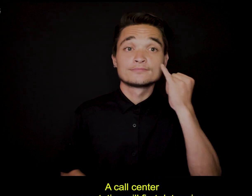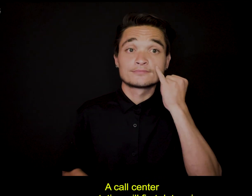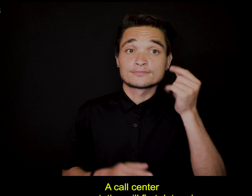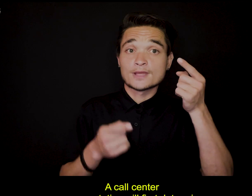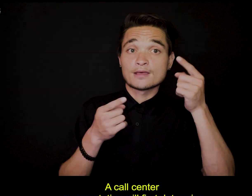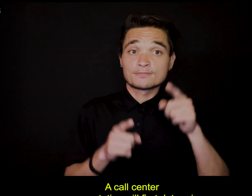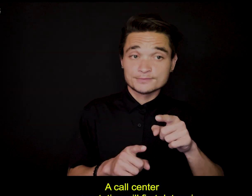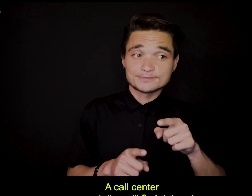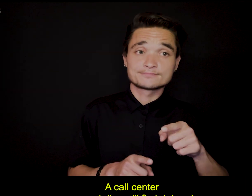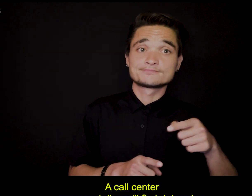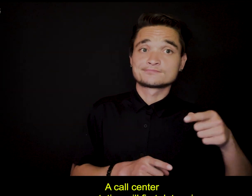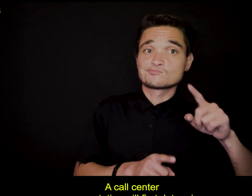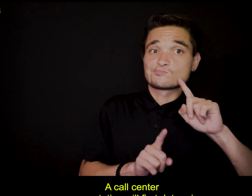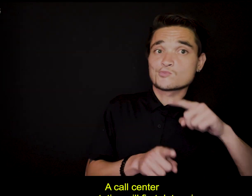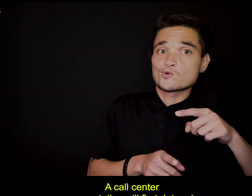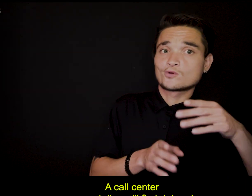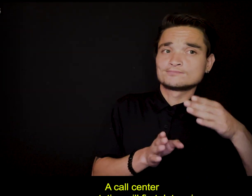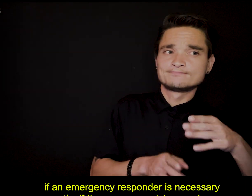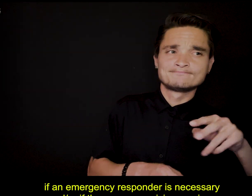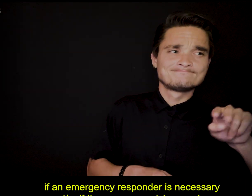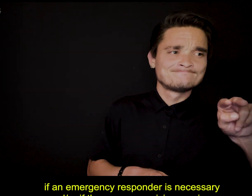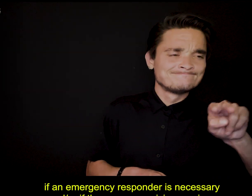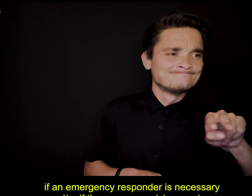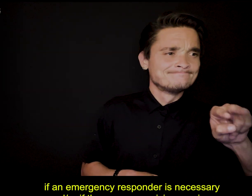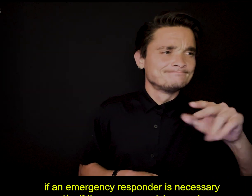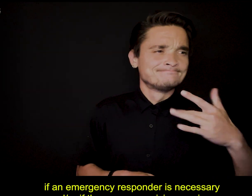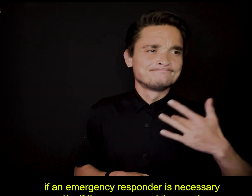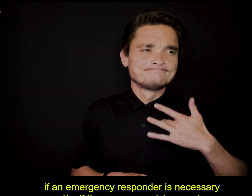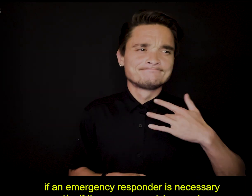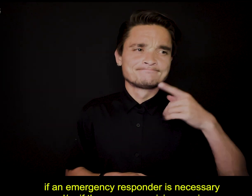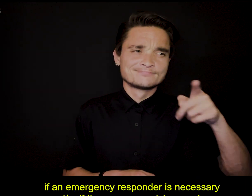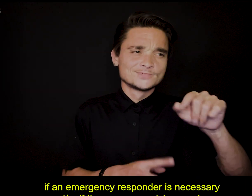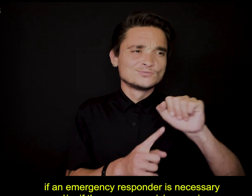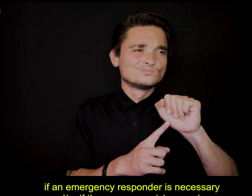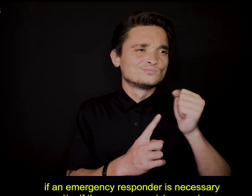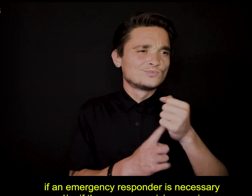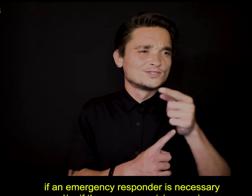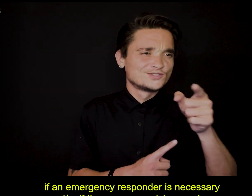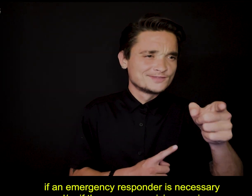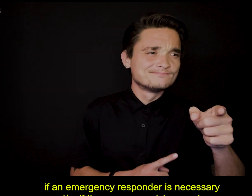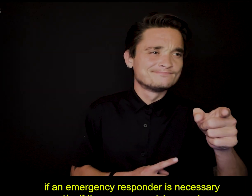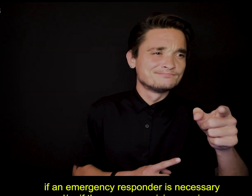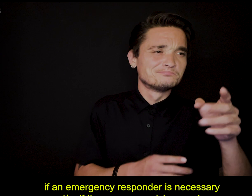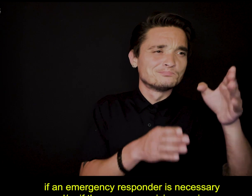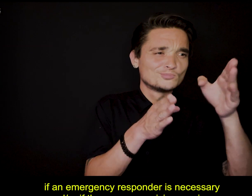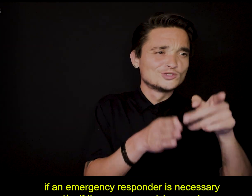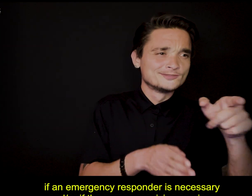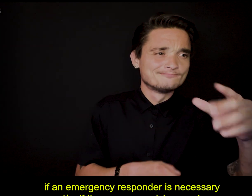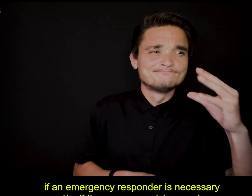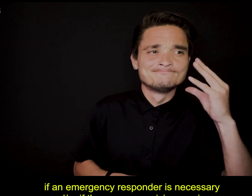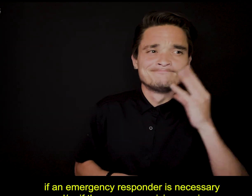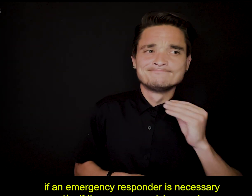A call center representative will first determine if an emergency responder is necessary and/or if the person receiving services